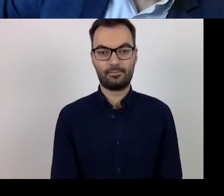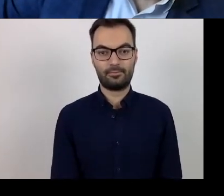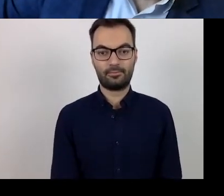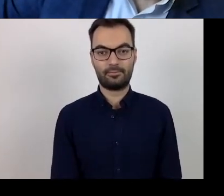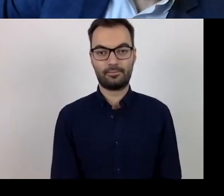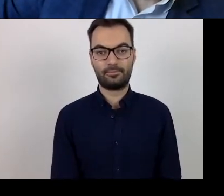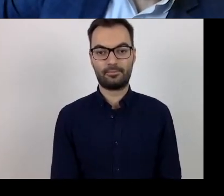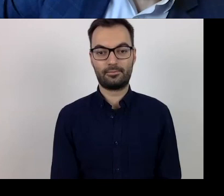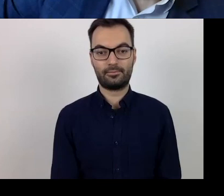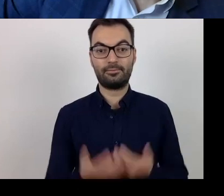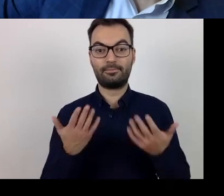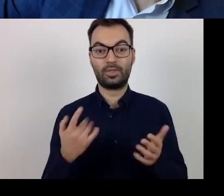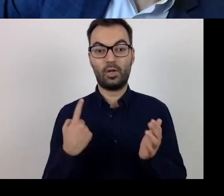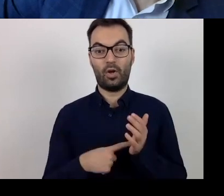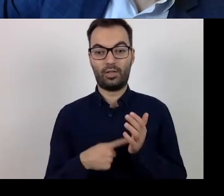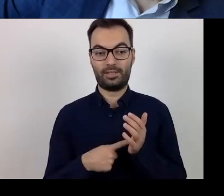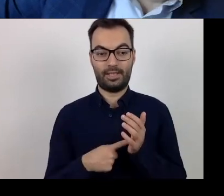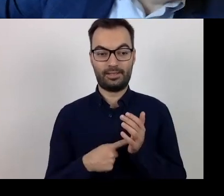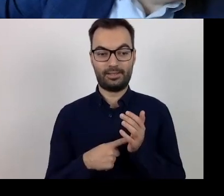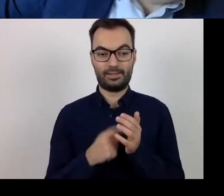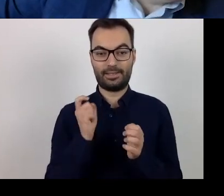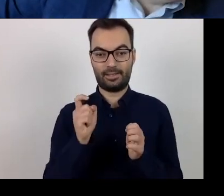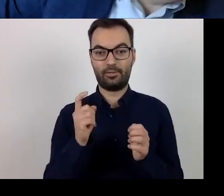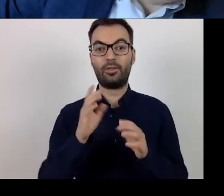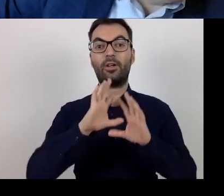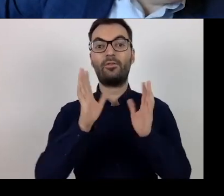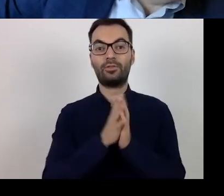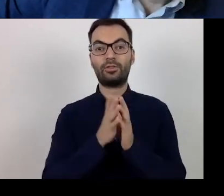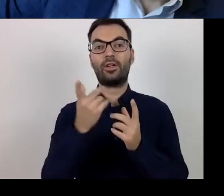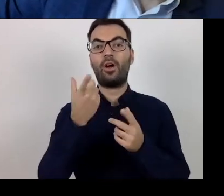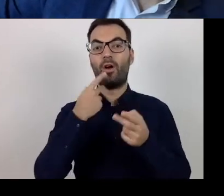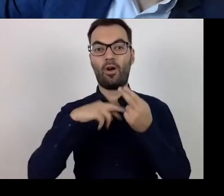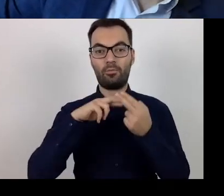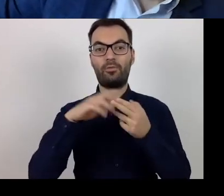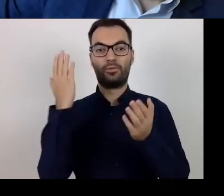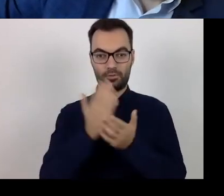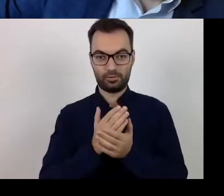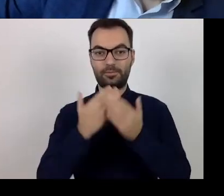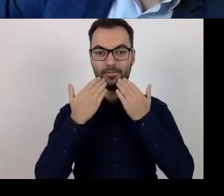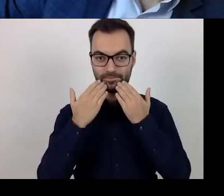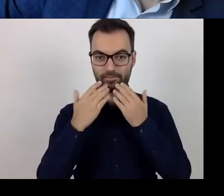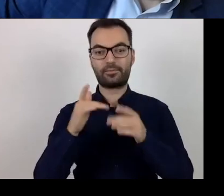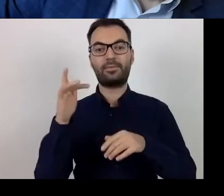ŁUKASZ: Let me thank all of you who have completed the survey. We are now making the result available to you.